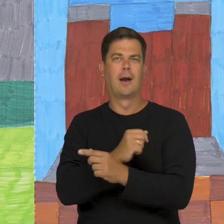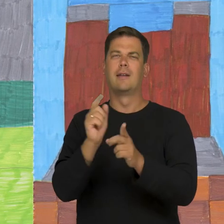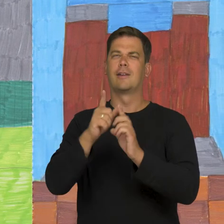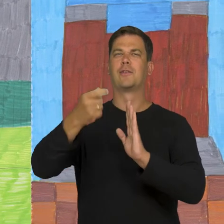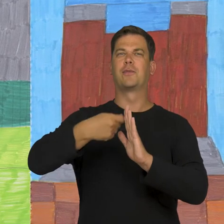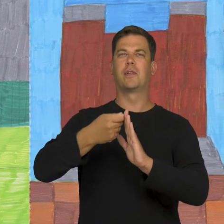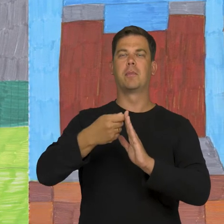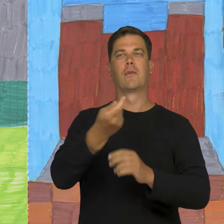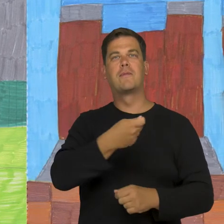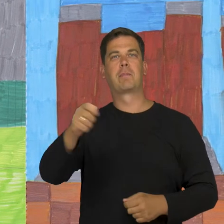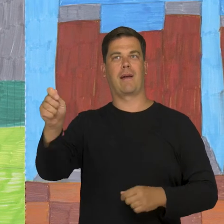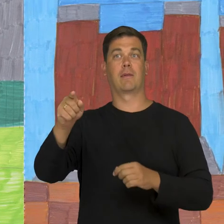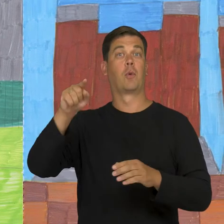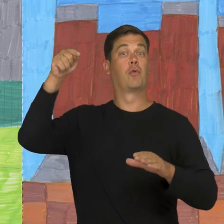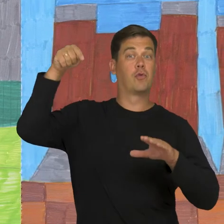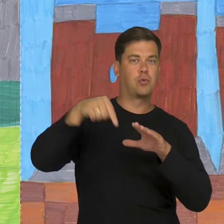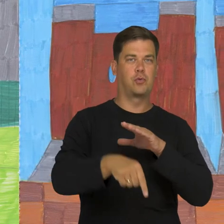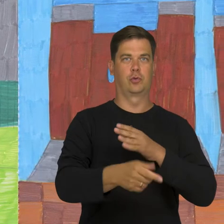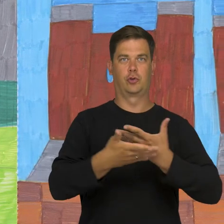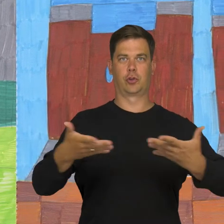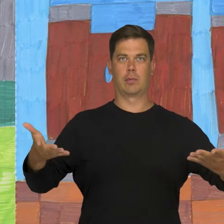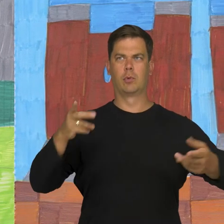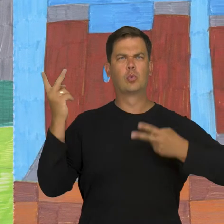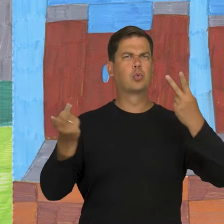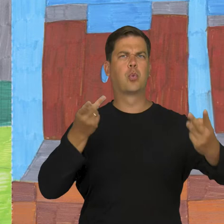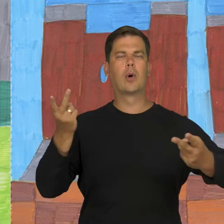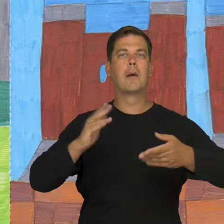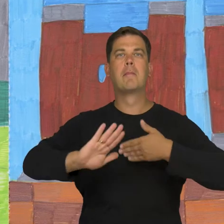and the "Journey to the Center of the Earth" about looking for a husband